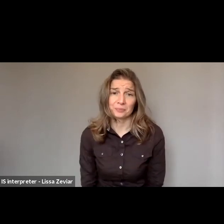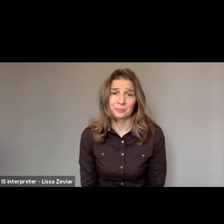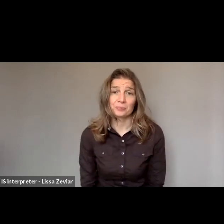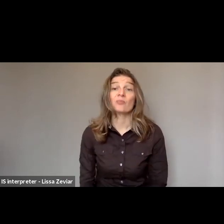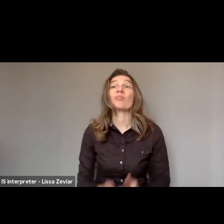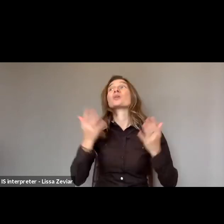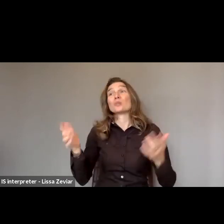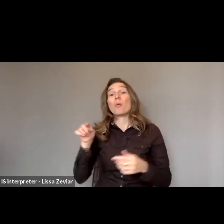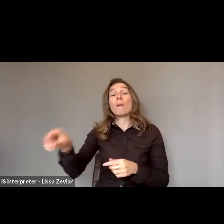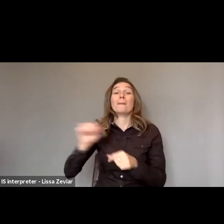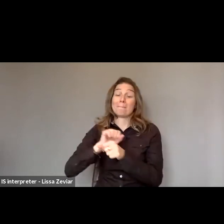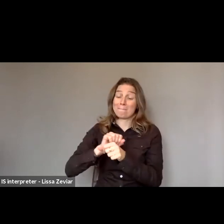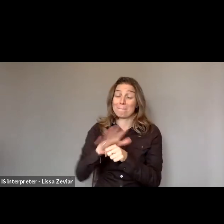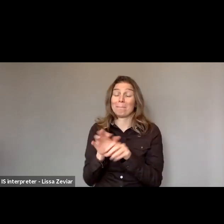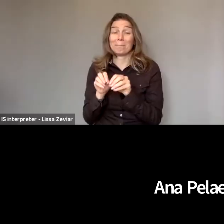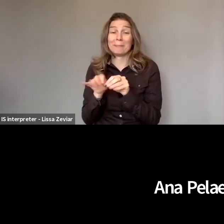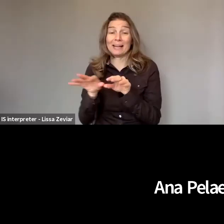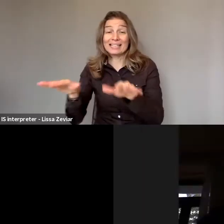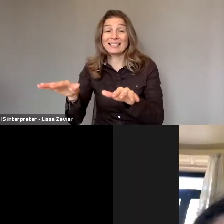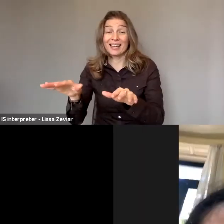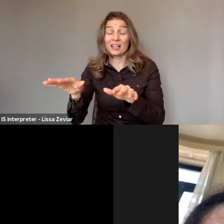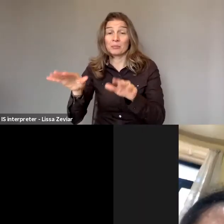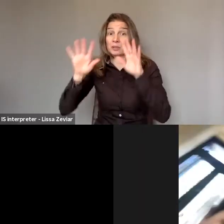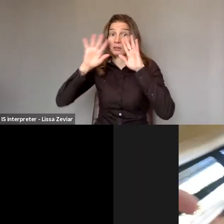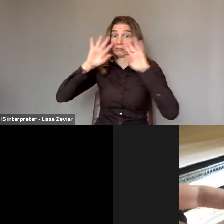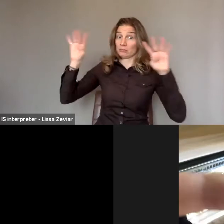but also highlighted other inequalities that already existed.